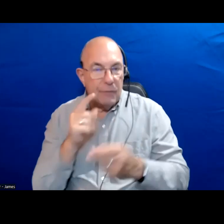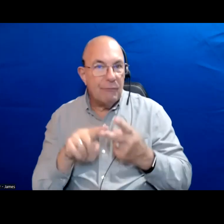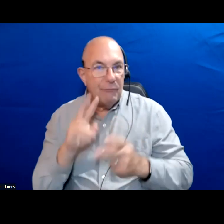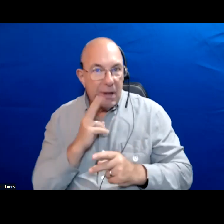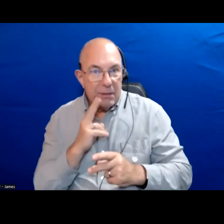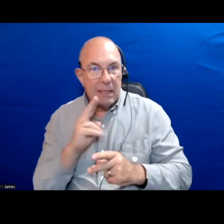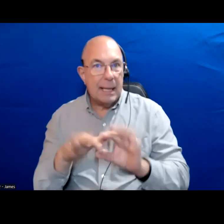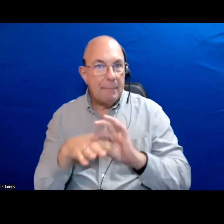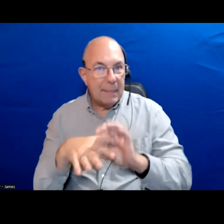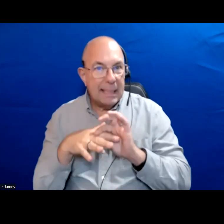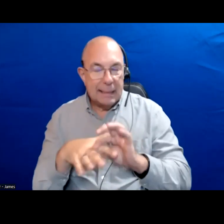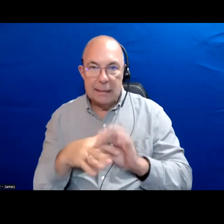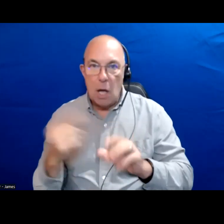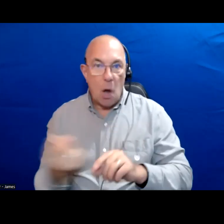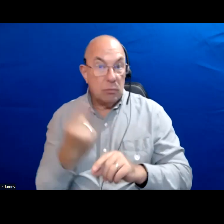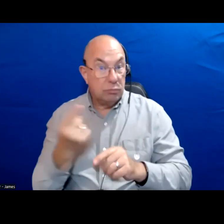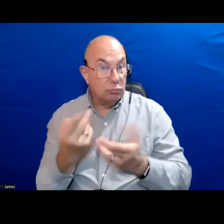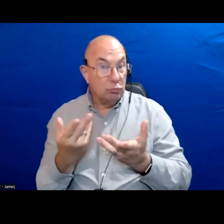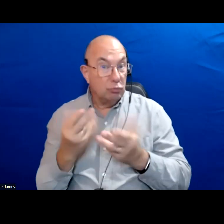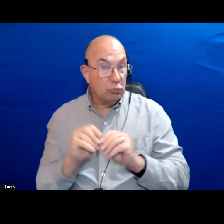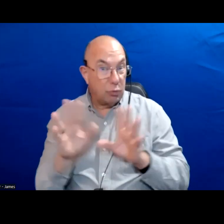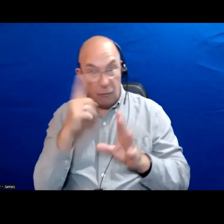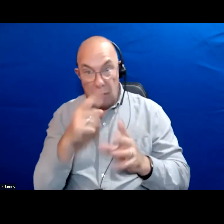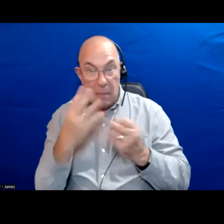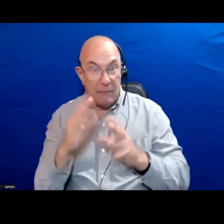and meat that has always been true for many families.